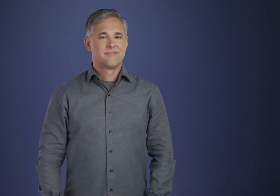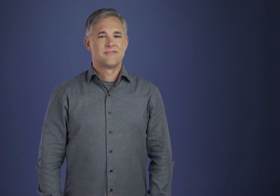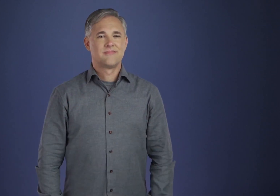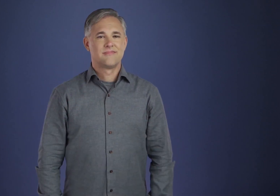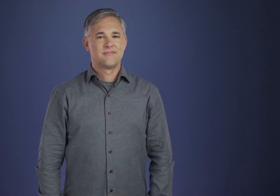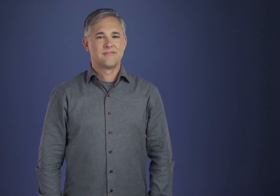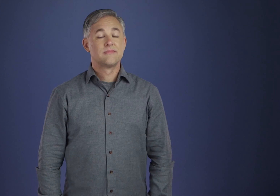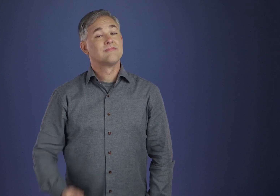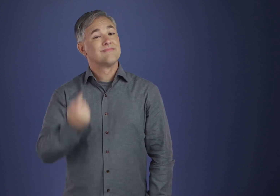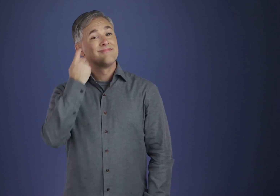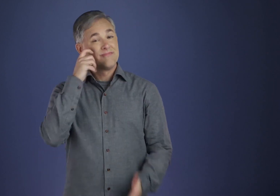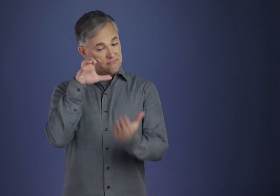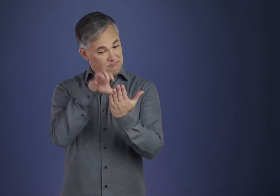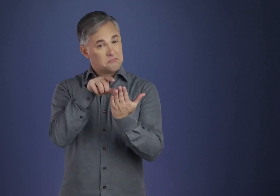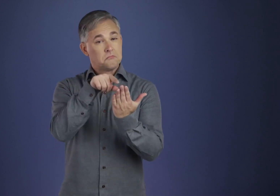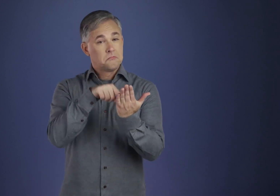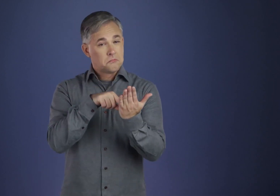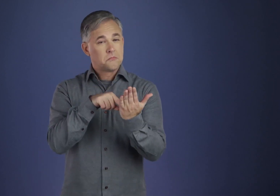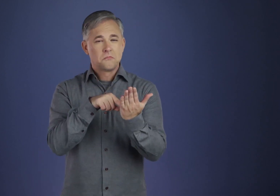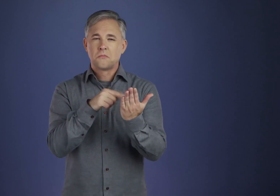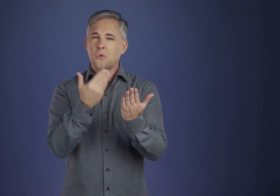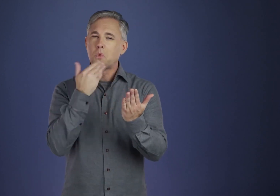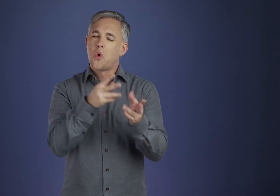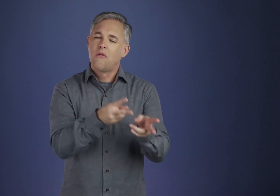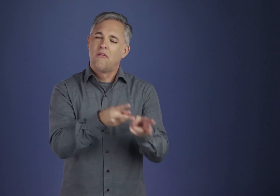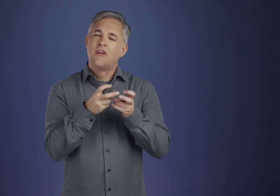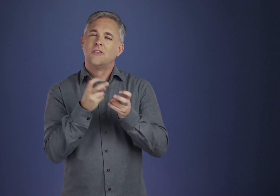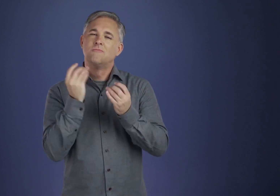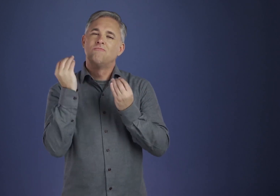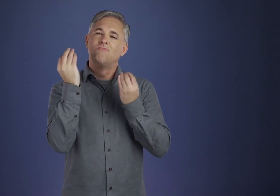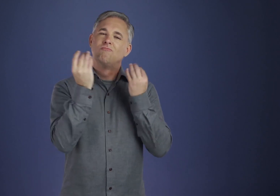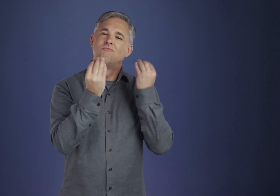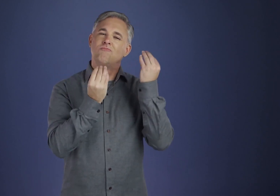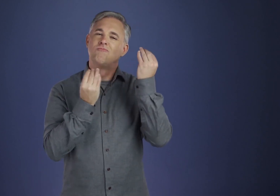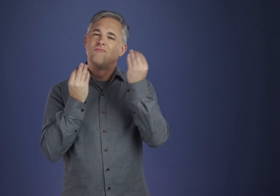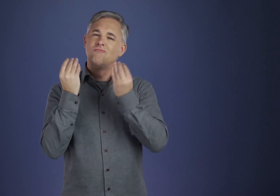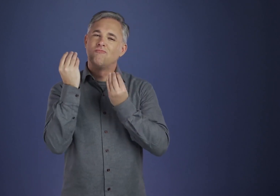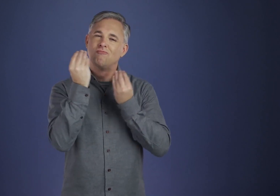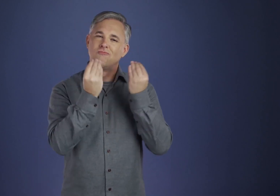This much could be a fragment of what is called meditation,